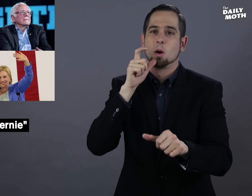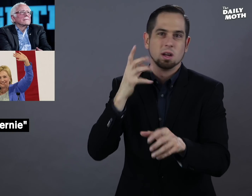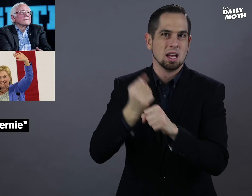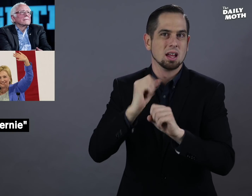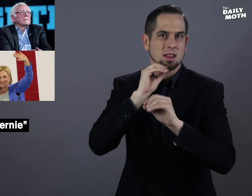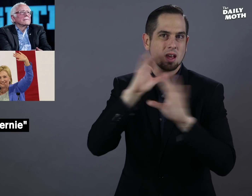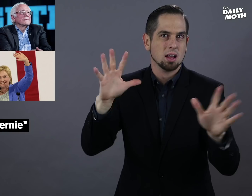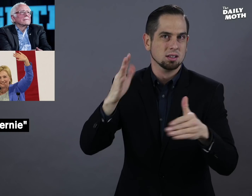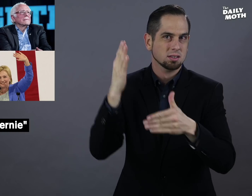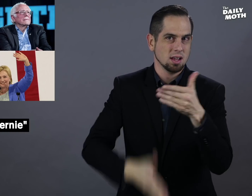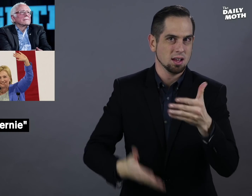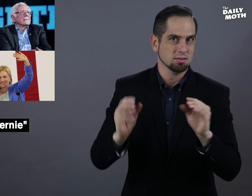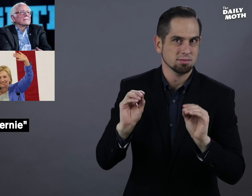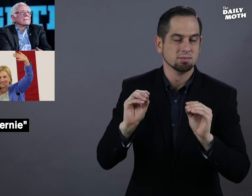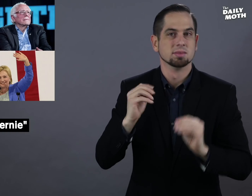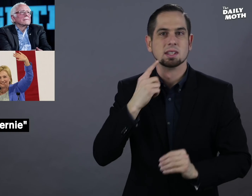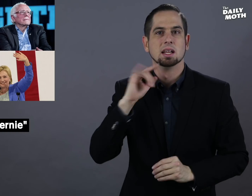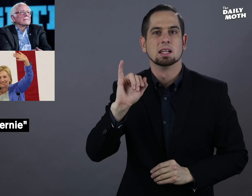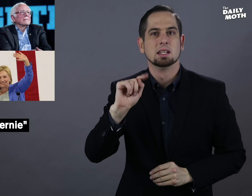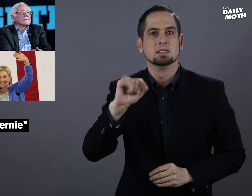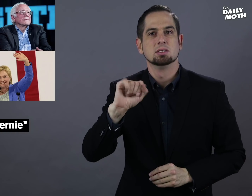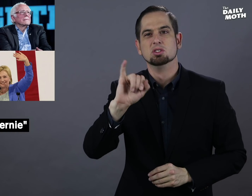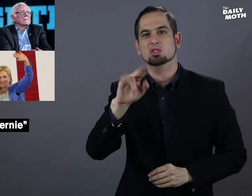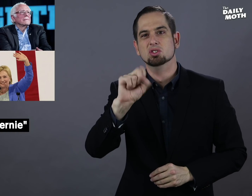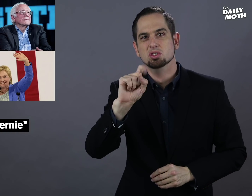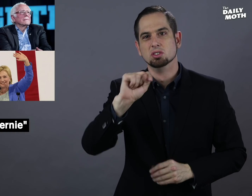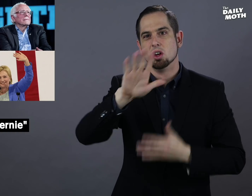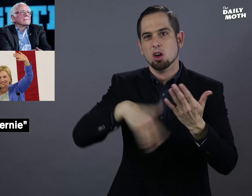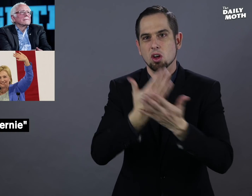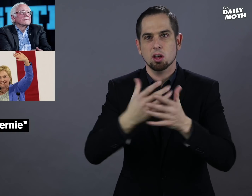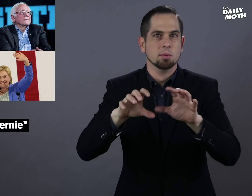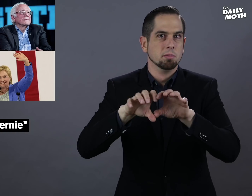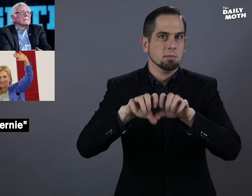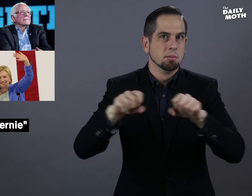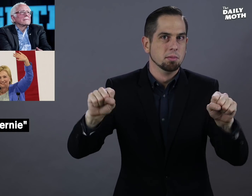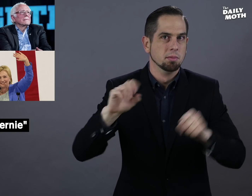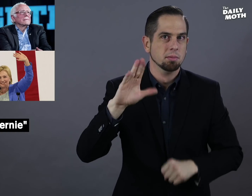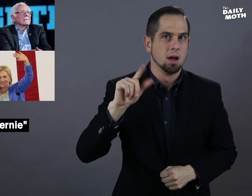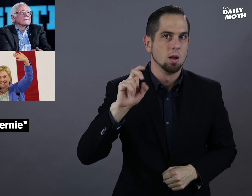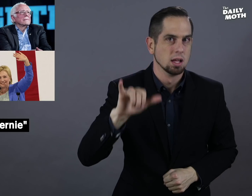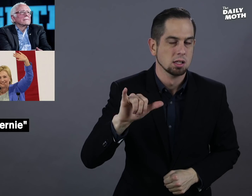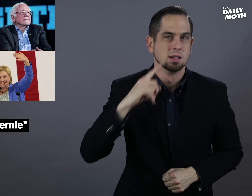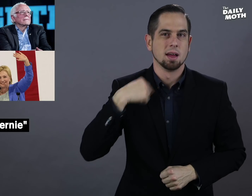who "got nothing done" and that it is "just all baloney